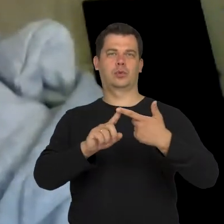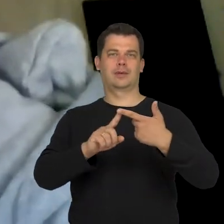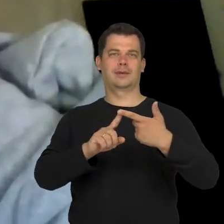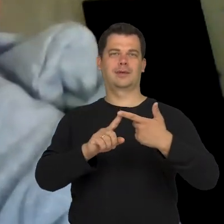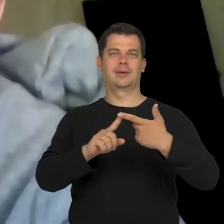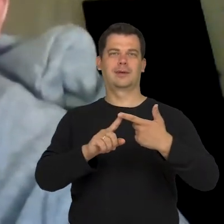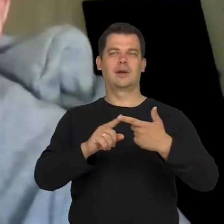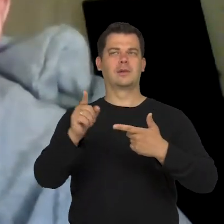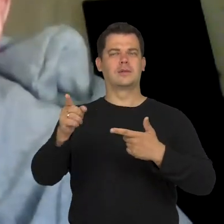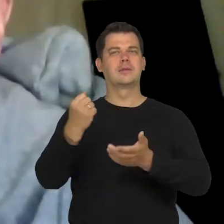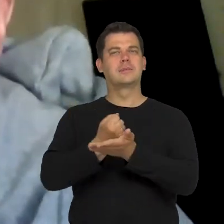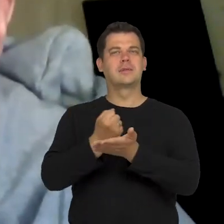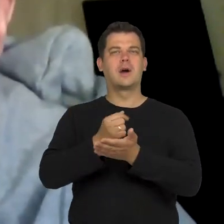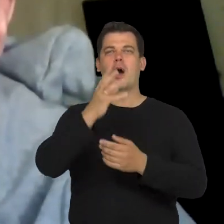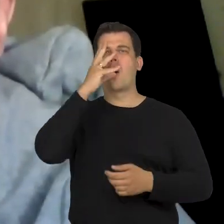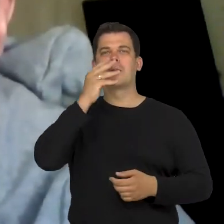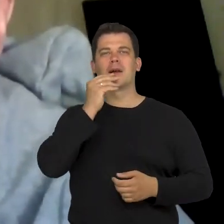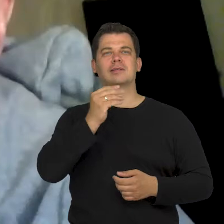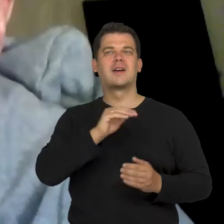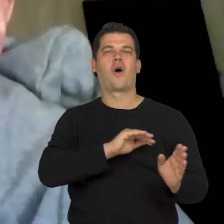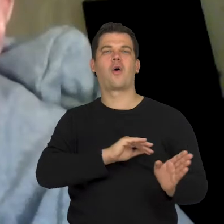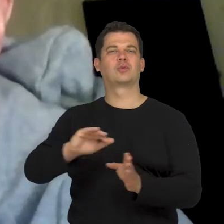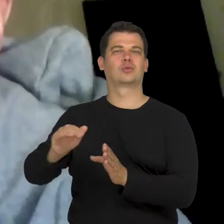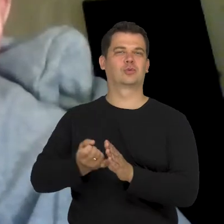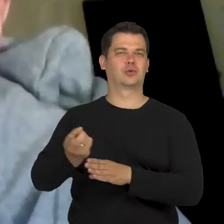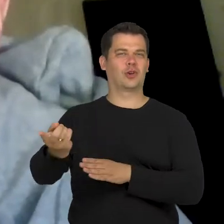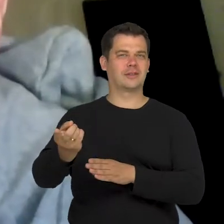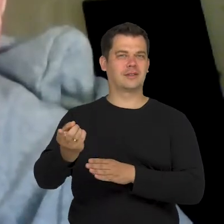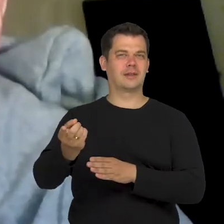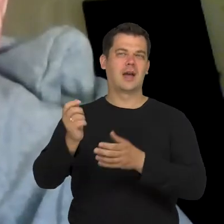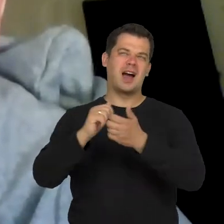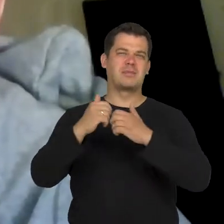when we spoke about the rejected images.